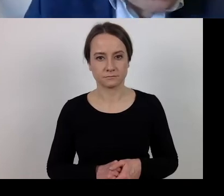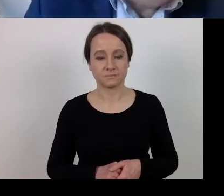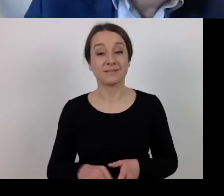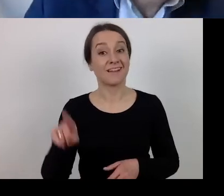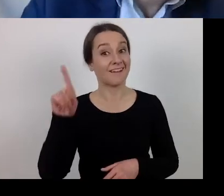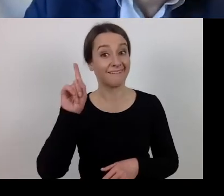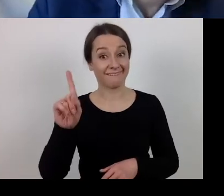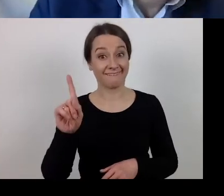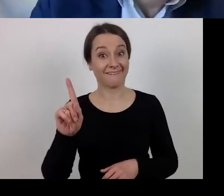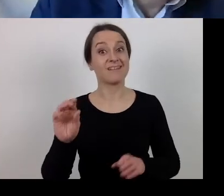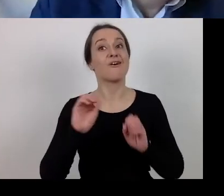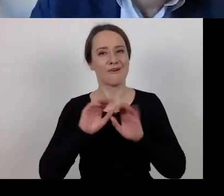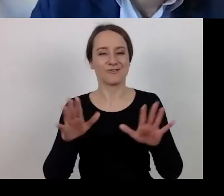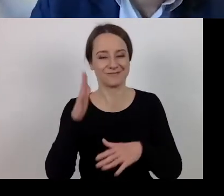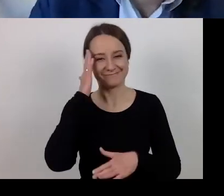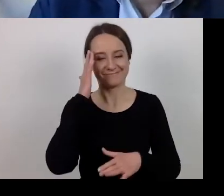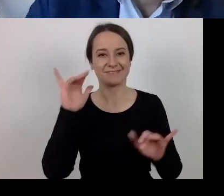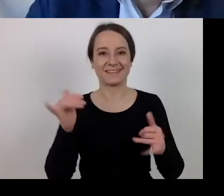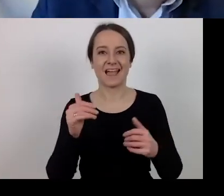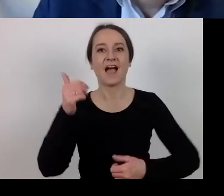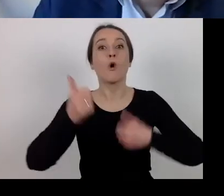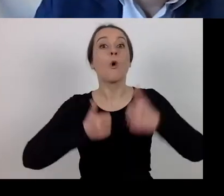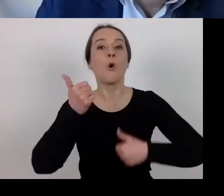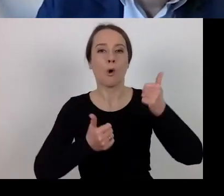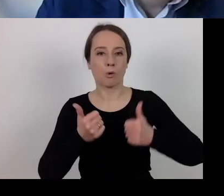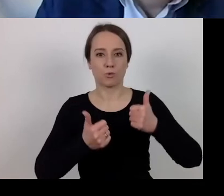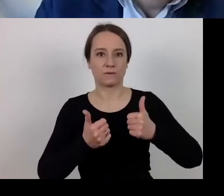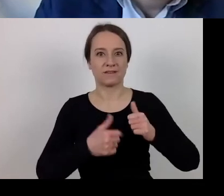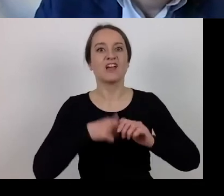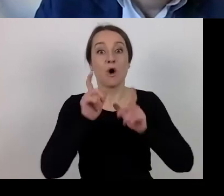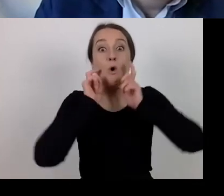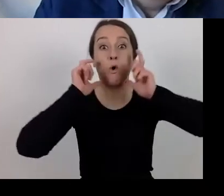in the case of changing criteria, or waiving certain criteria.